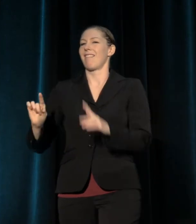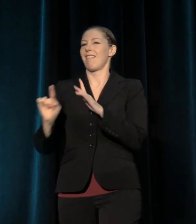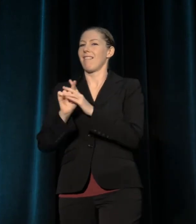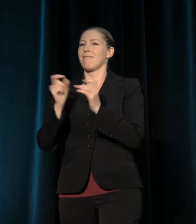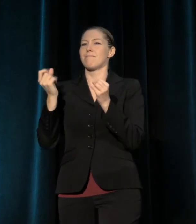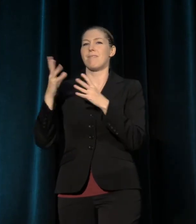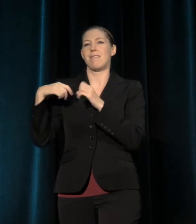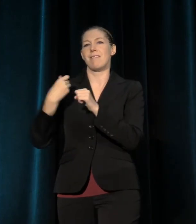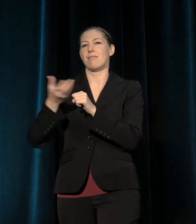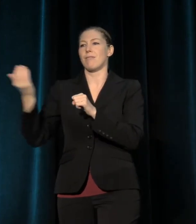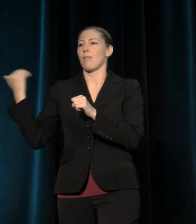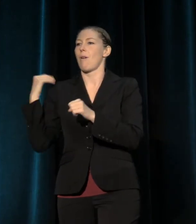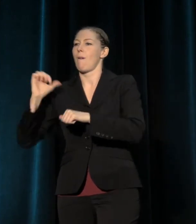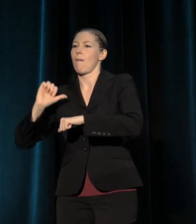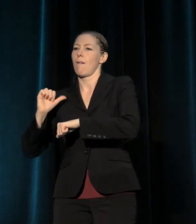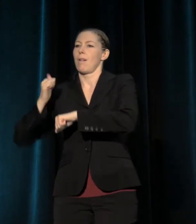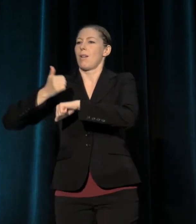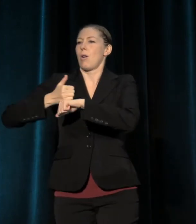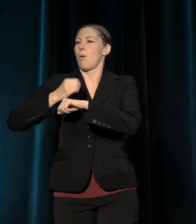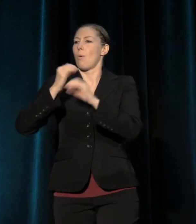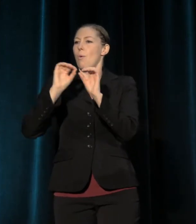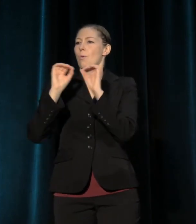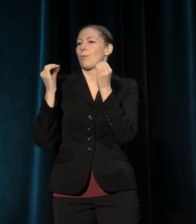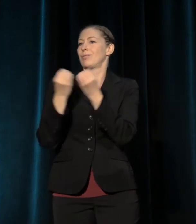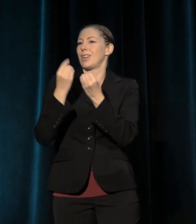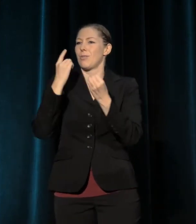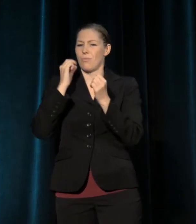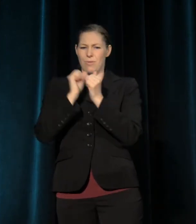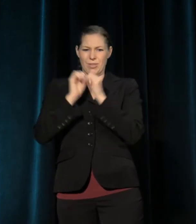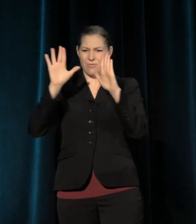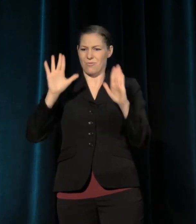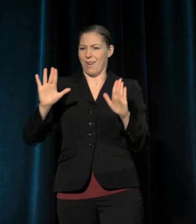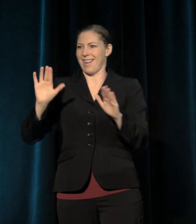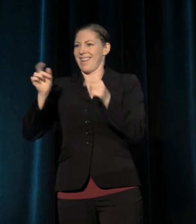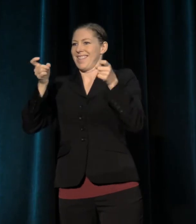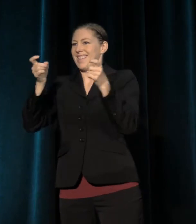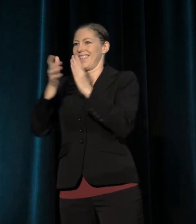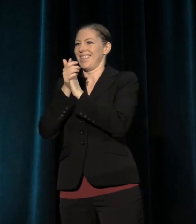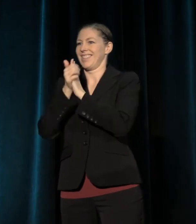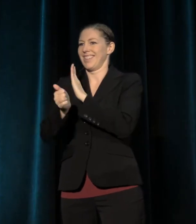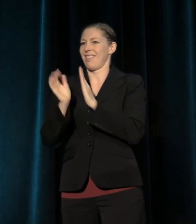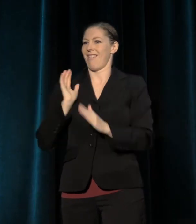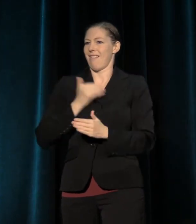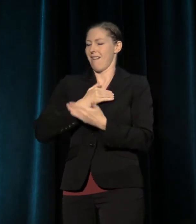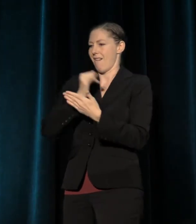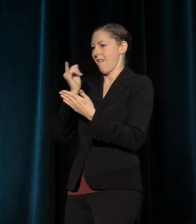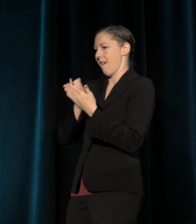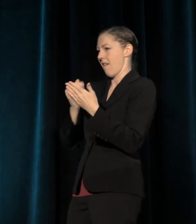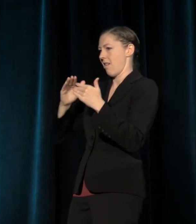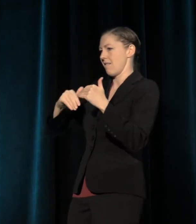for having created organizations with great administrative skills while our artistry had not achieved the same high marks.